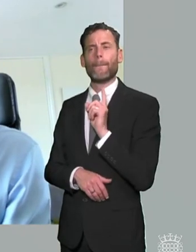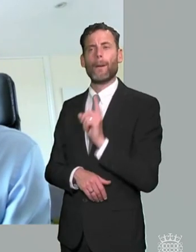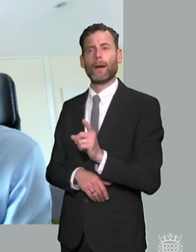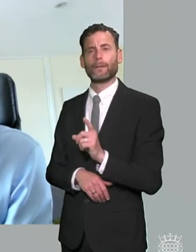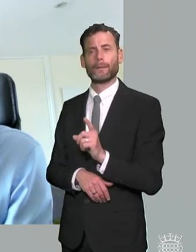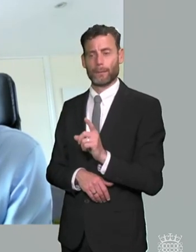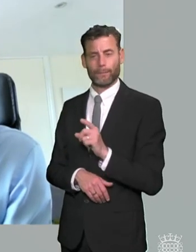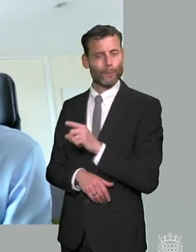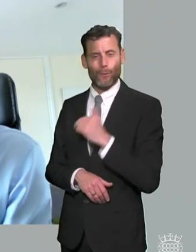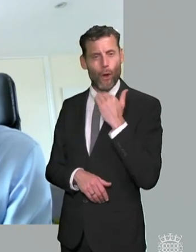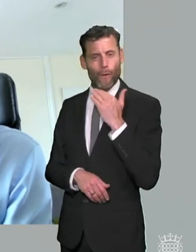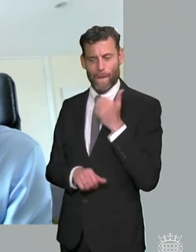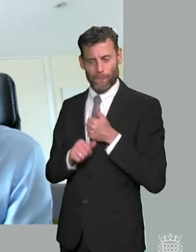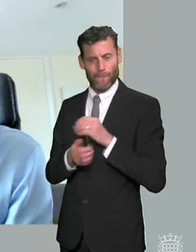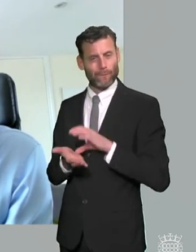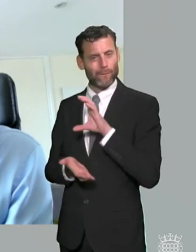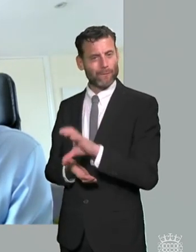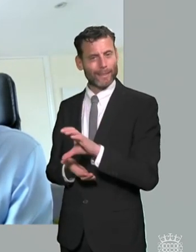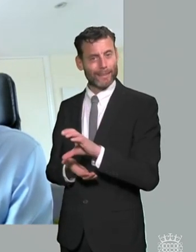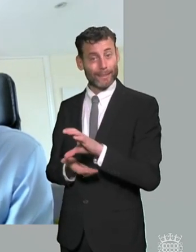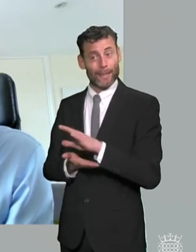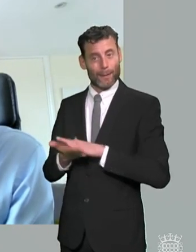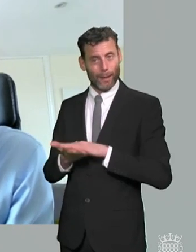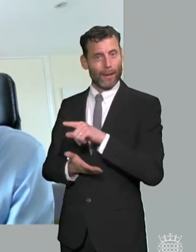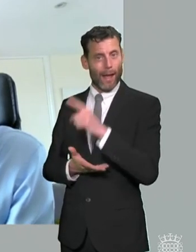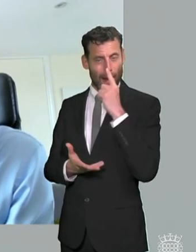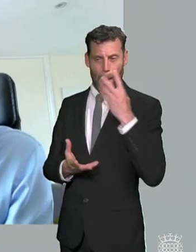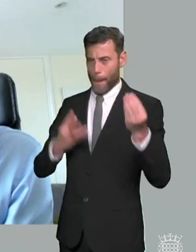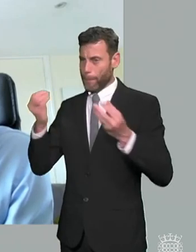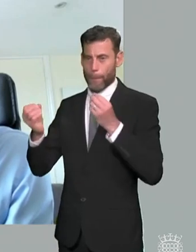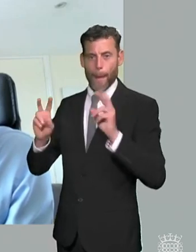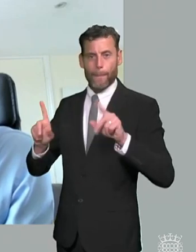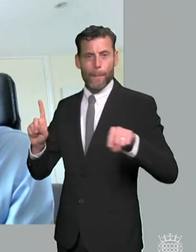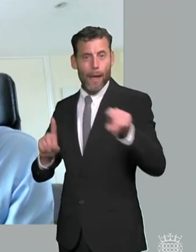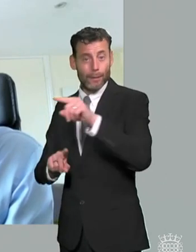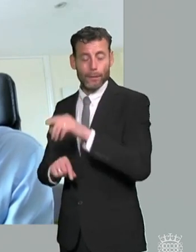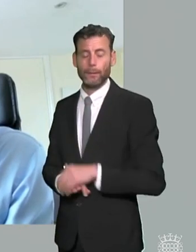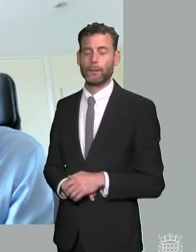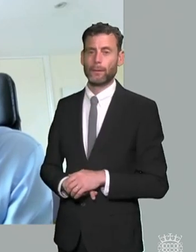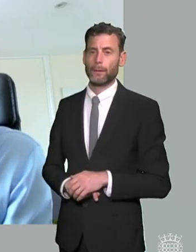funded across the country um and where we see strong's nds services you actually see better